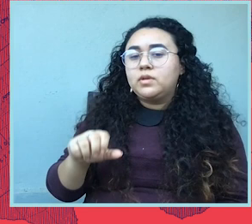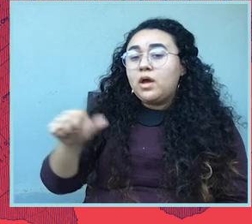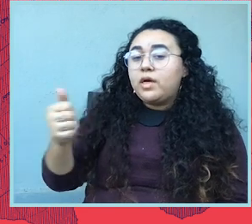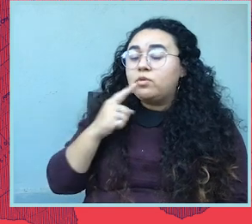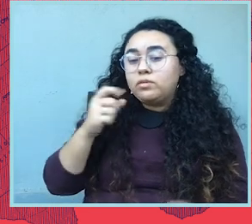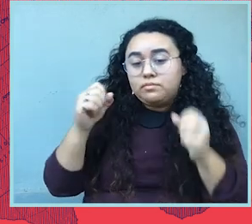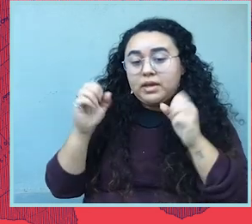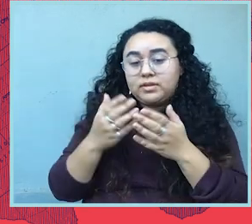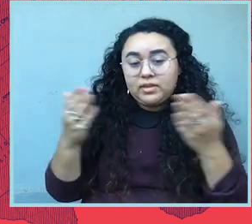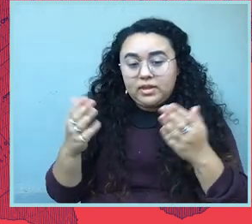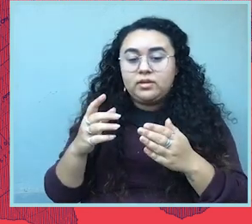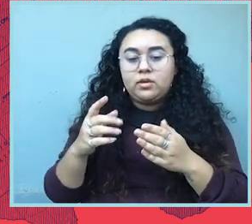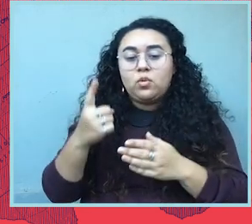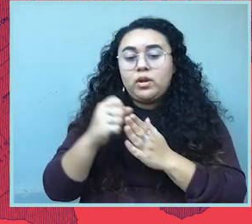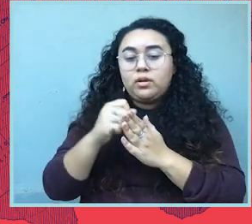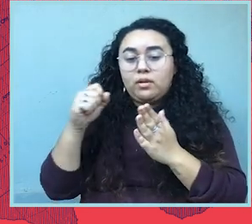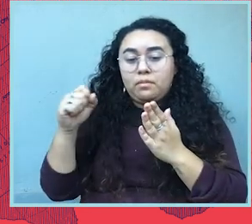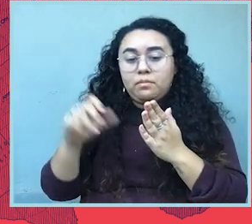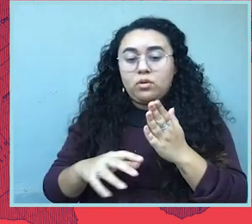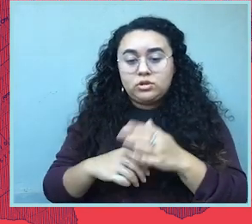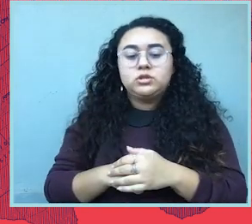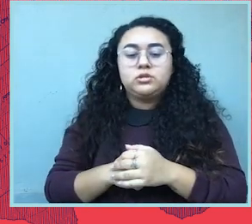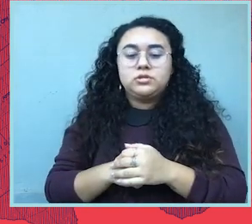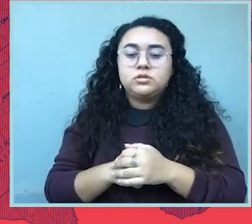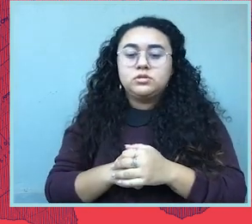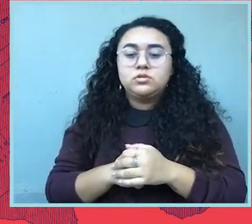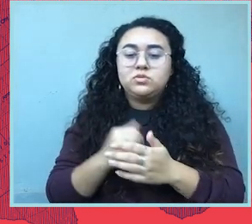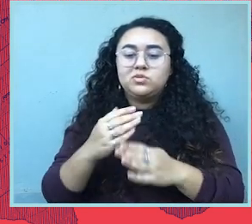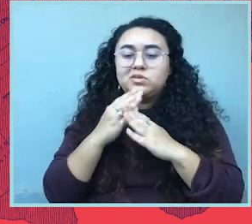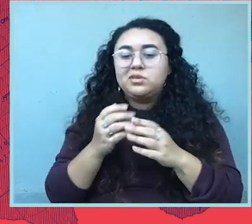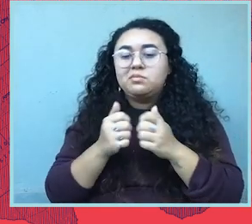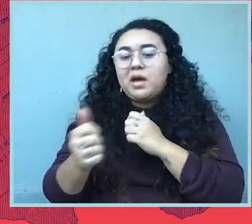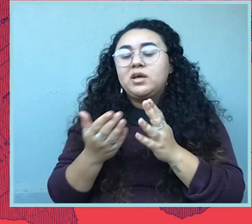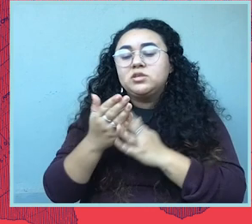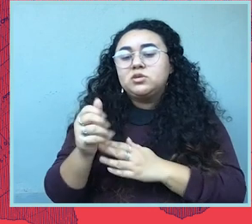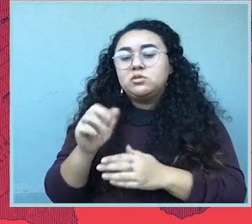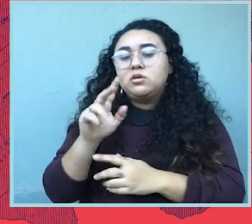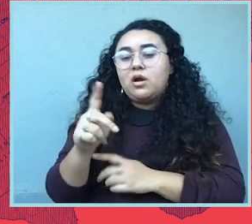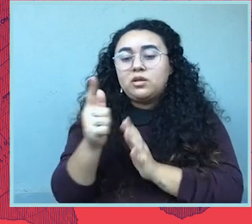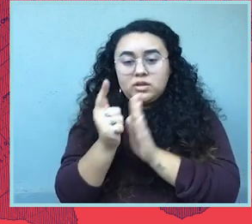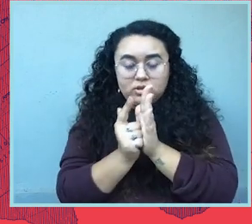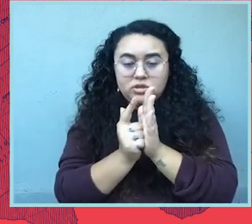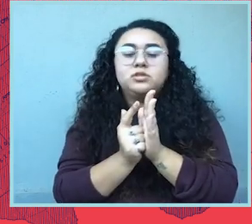And just quickly, another amazing flag is, you know, there was the abortion restriction that was passed by the Arkansas Legislature.